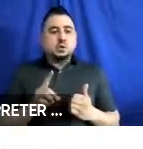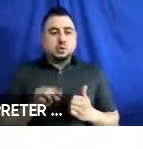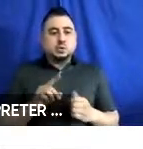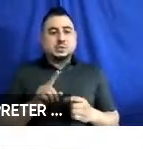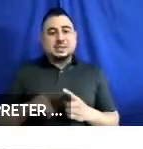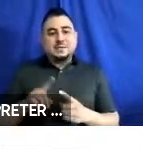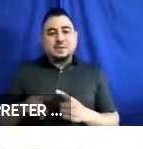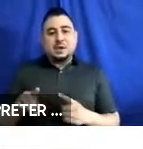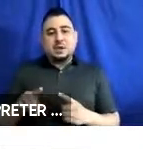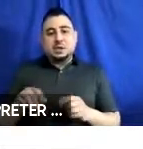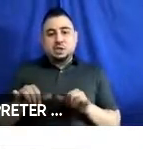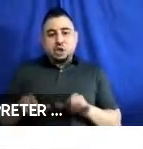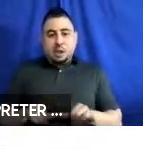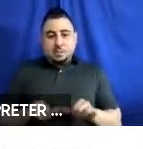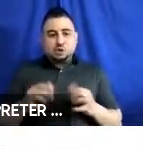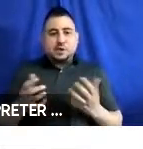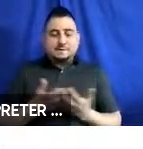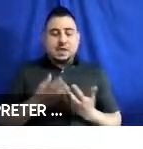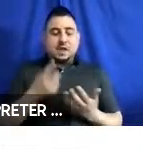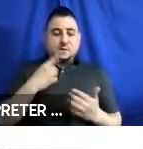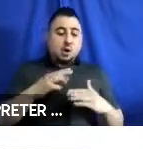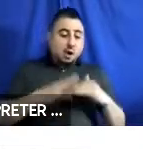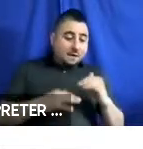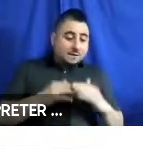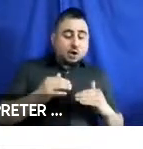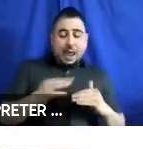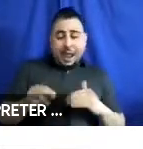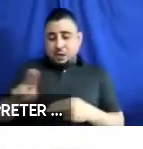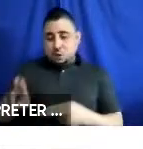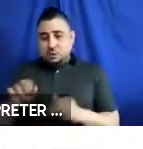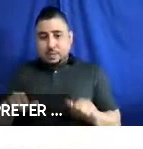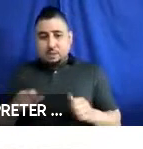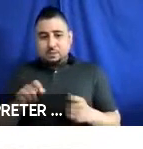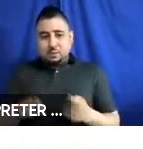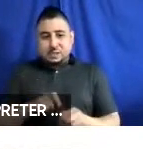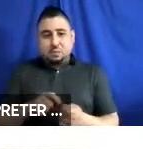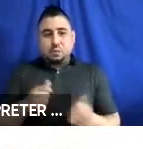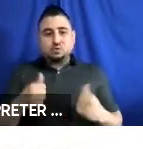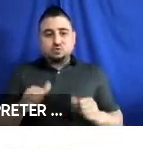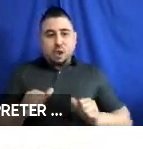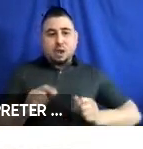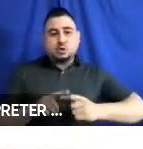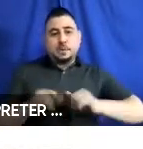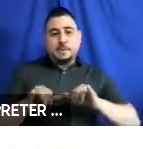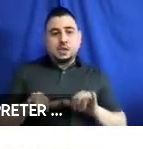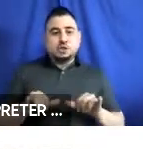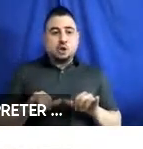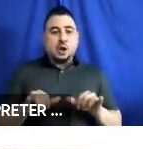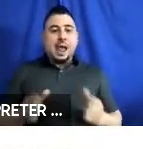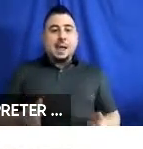affect fit, comfort, and usability. In particular we want to measure how much variation and